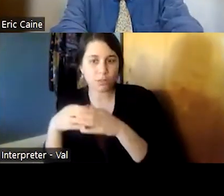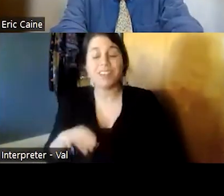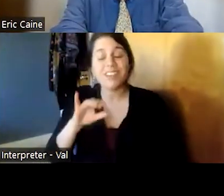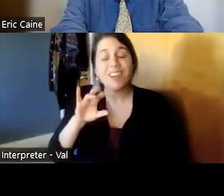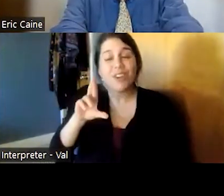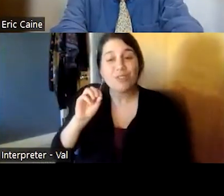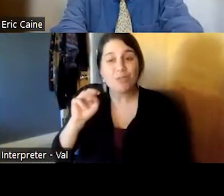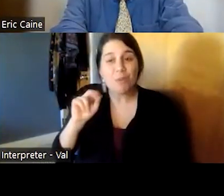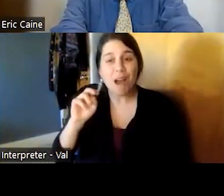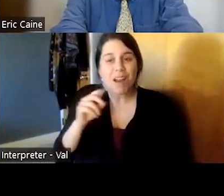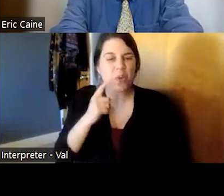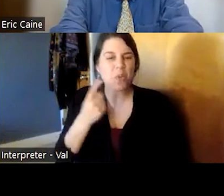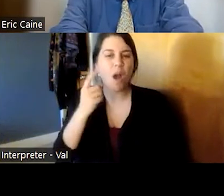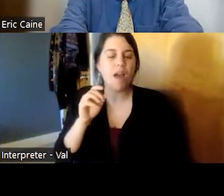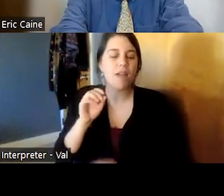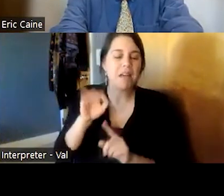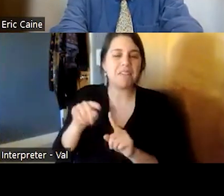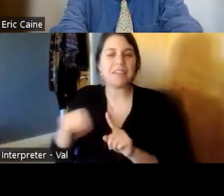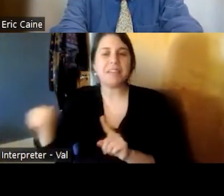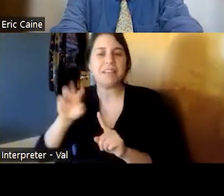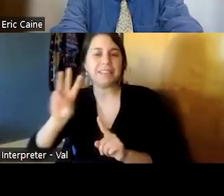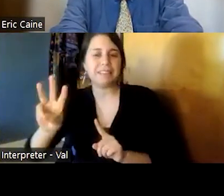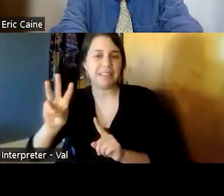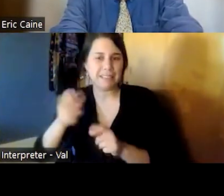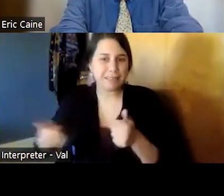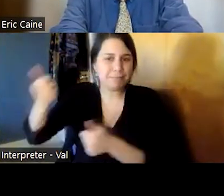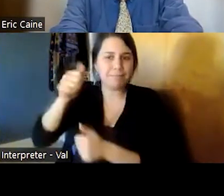attendings there and with his background in psychiatry and neurology and medicine